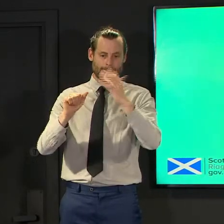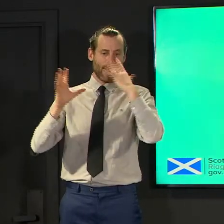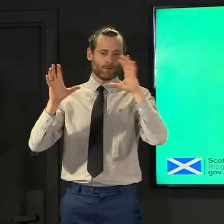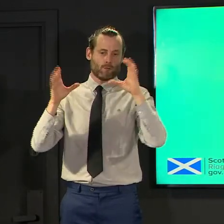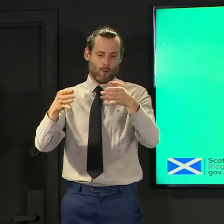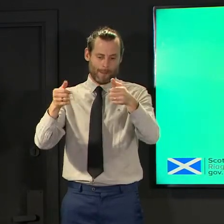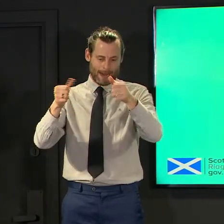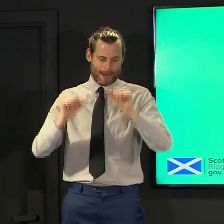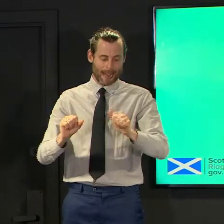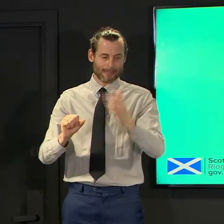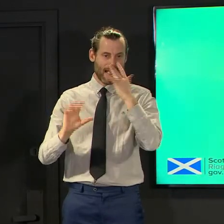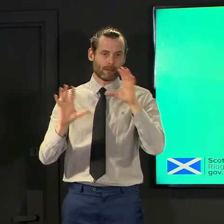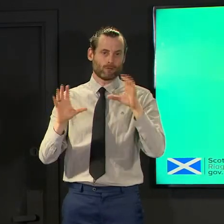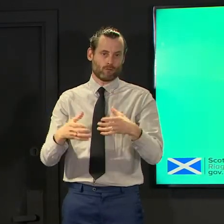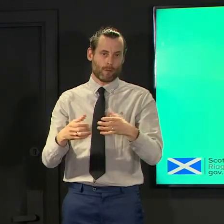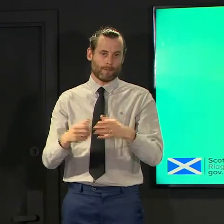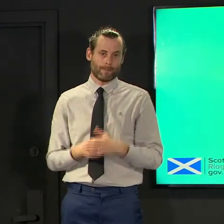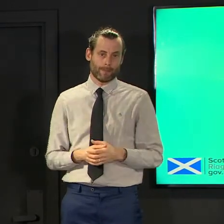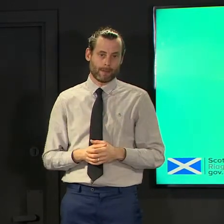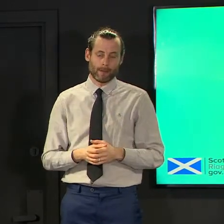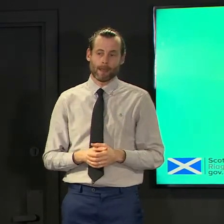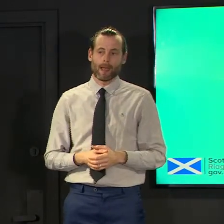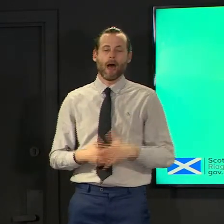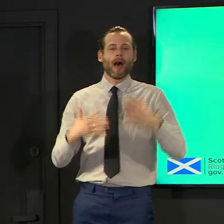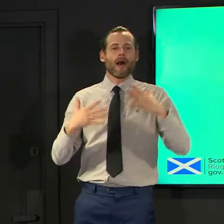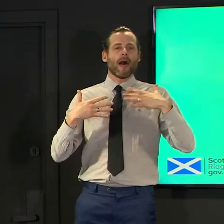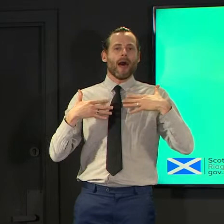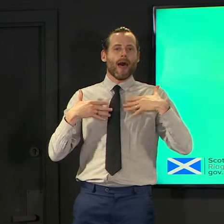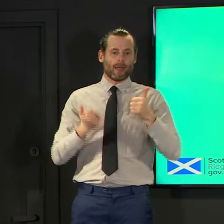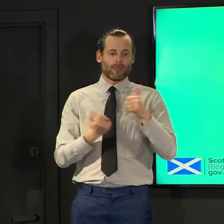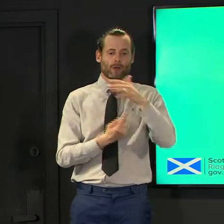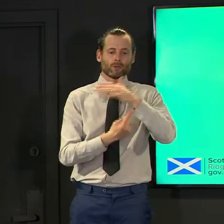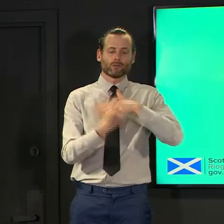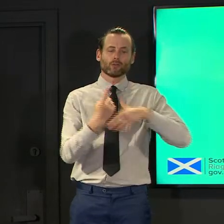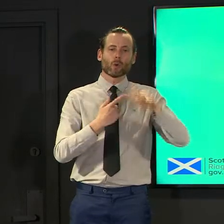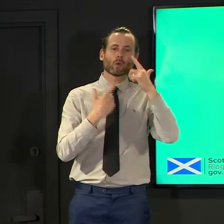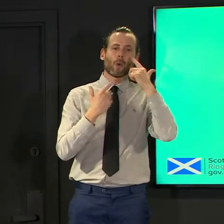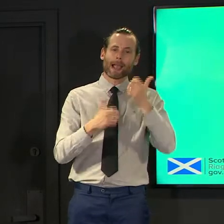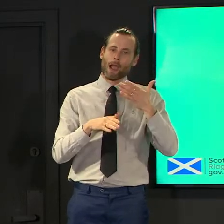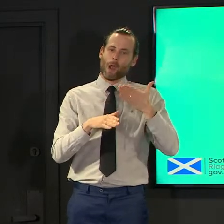have an occupational exemption not because of who they are but because of who they look after